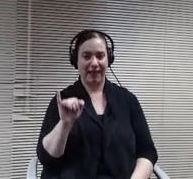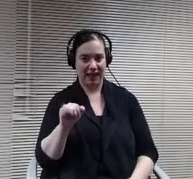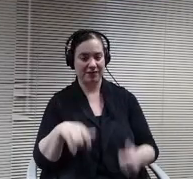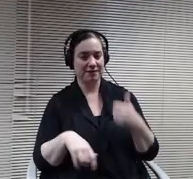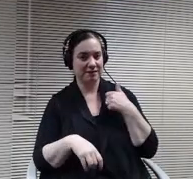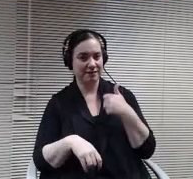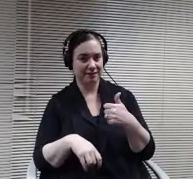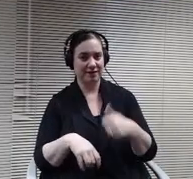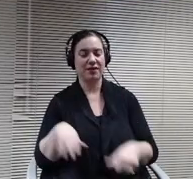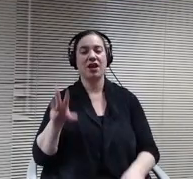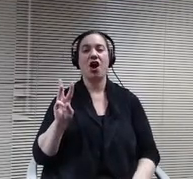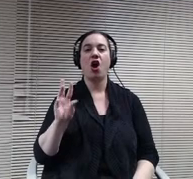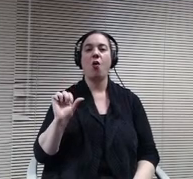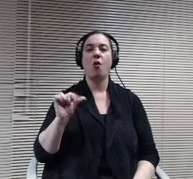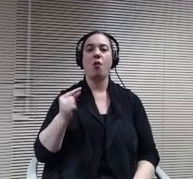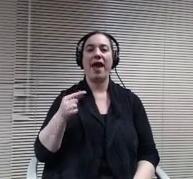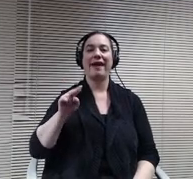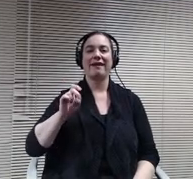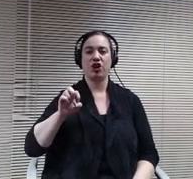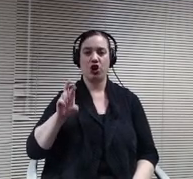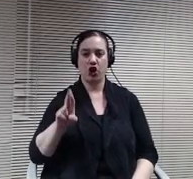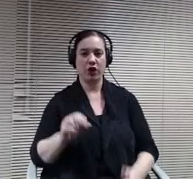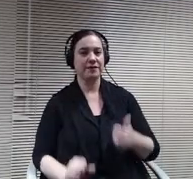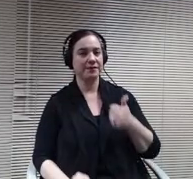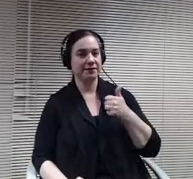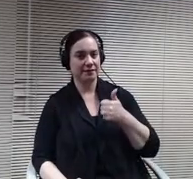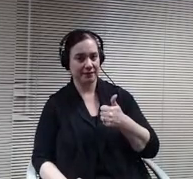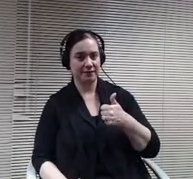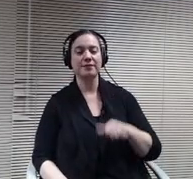Hi again, with Seven Eyes Motion carries.